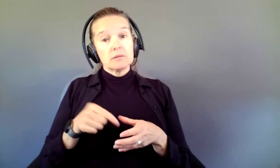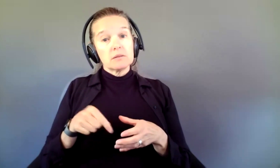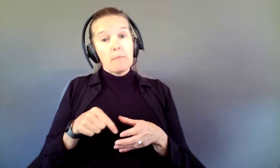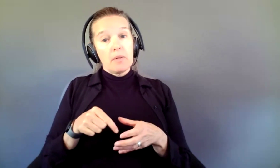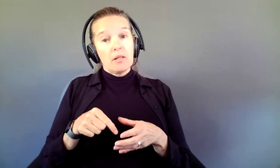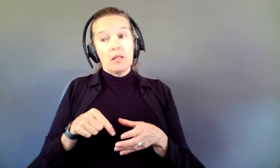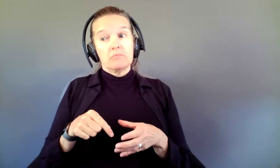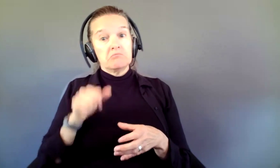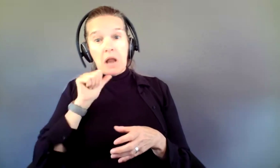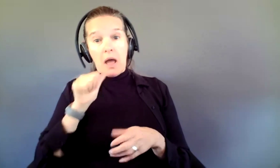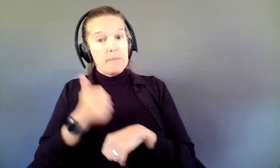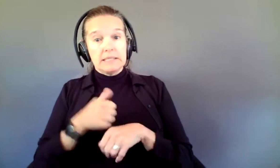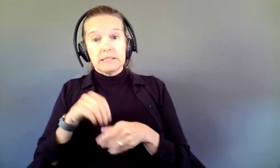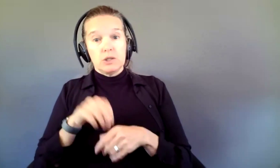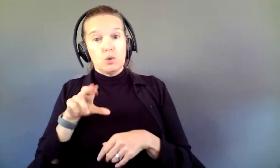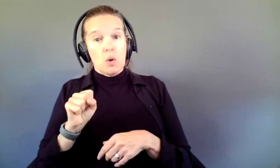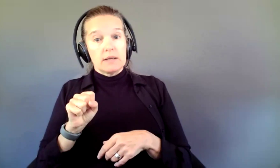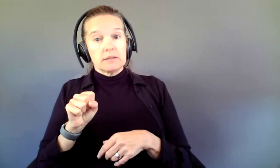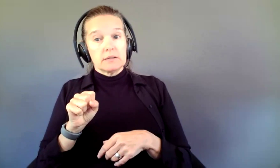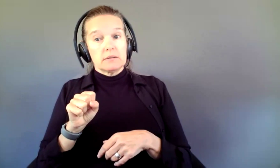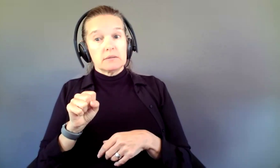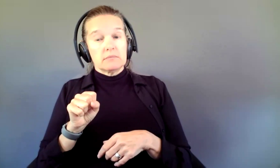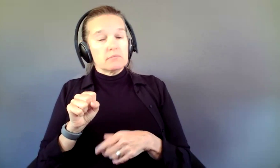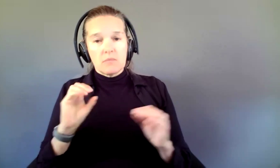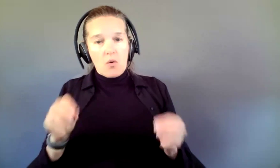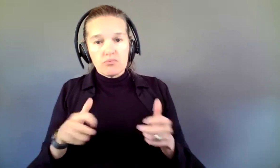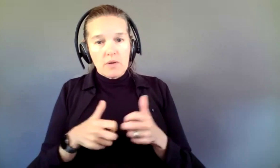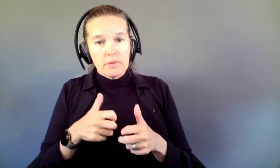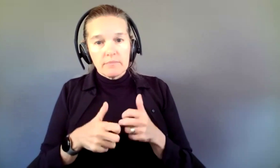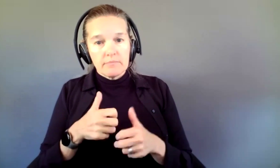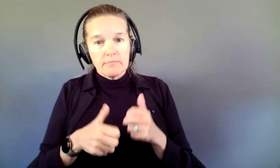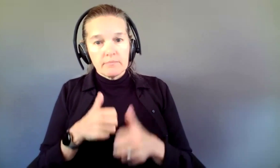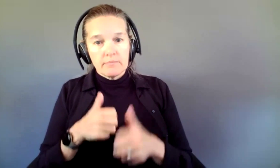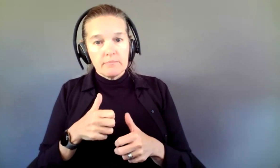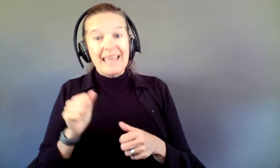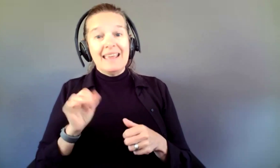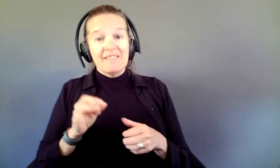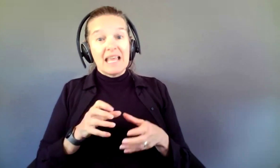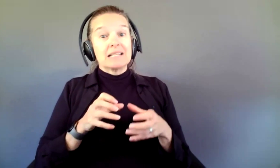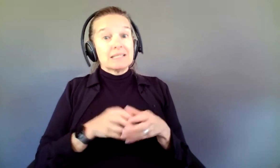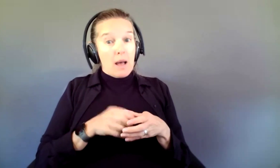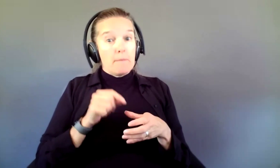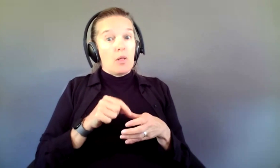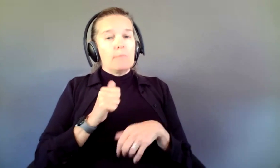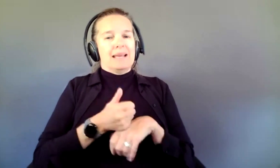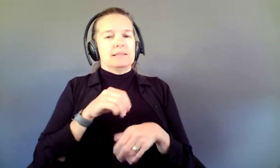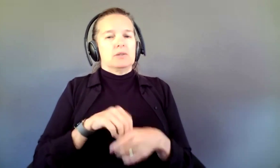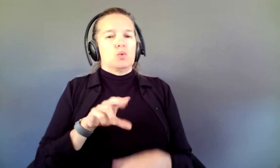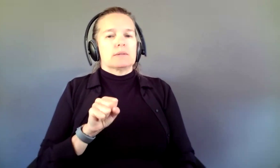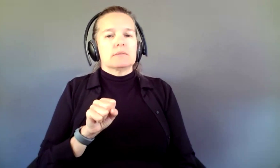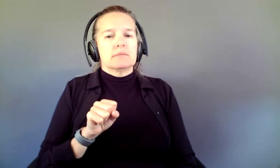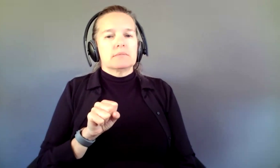not based in the U.S., that is not a problem, as long as the ensemble is U.S.‑based. I will point